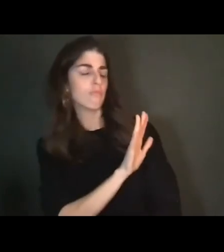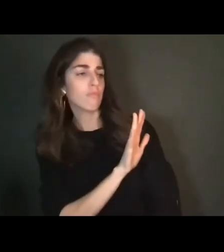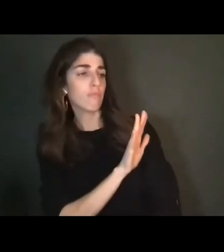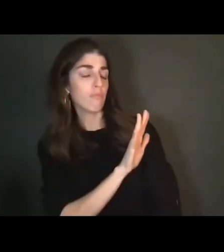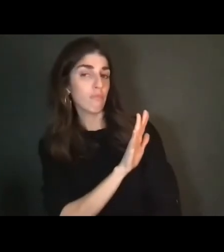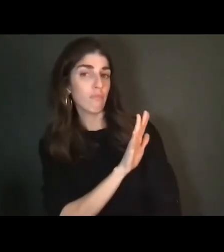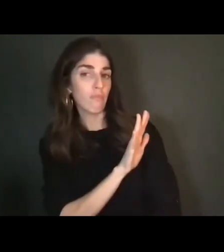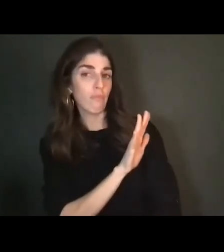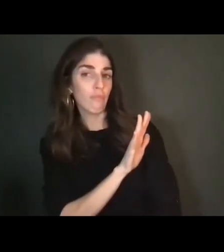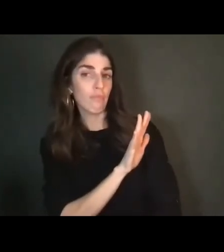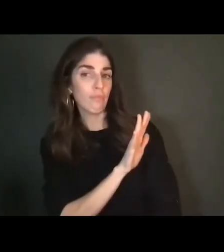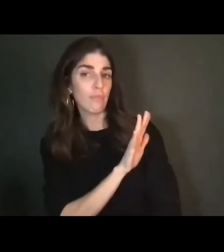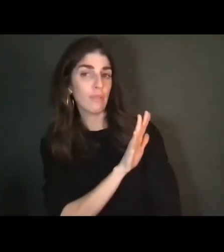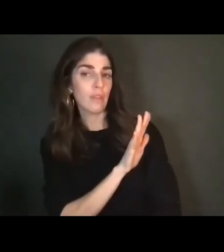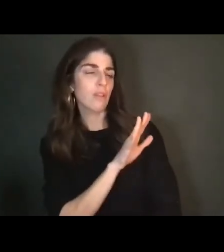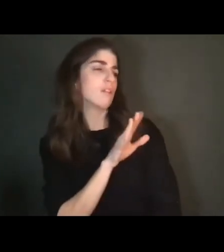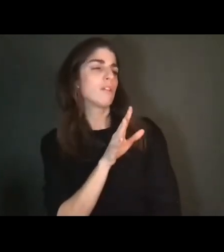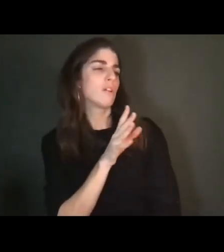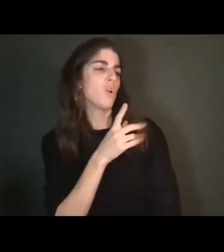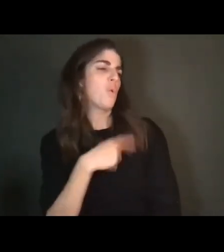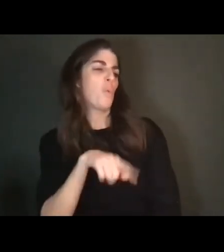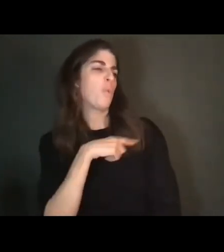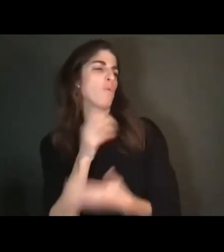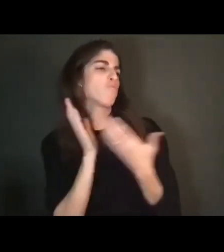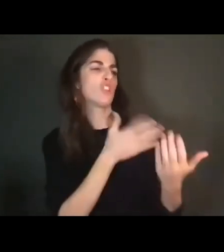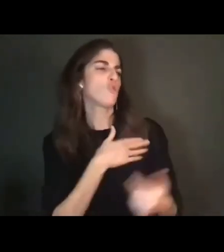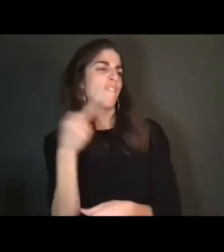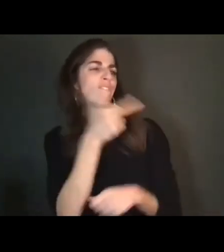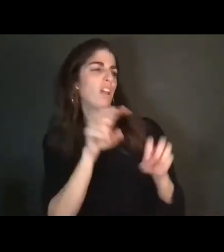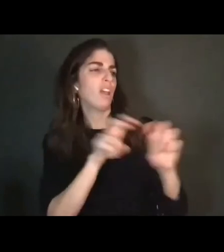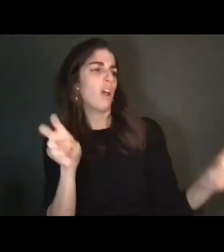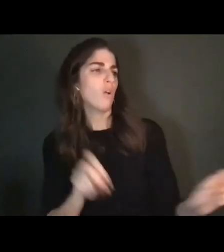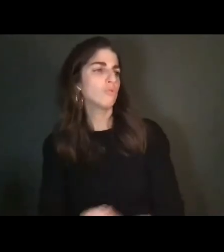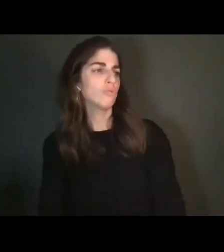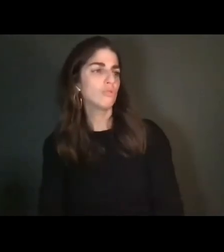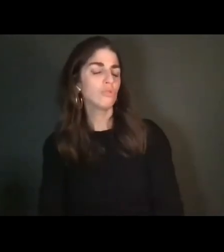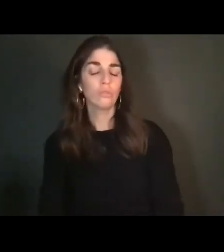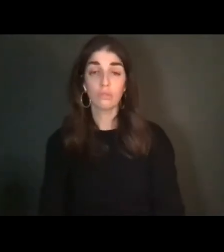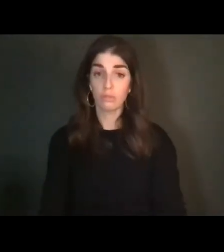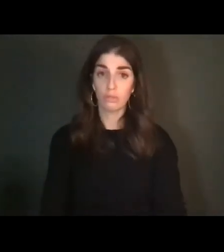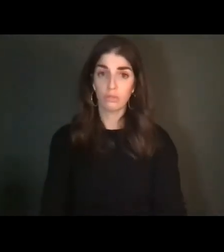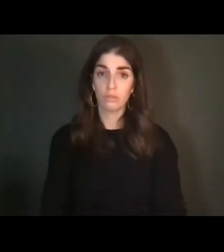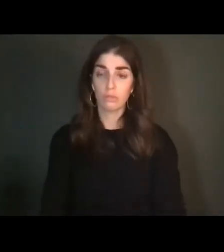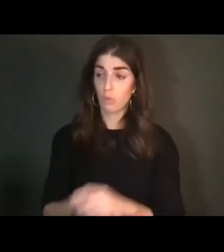is like, "We'll bring you your fucking couch." "When will you bring it? Will you bring it